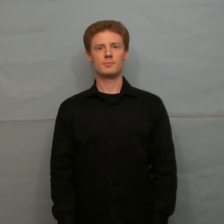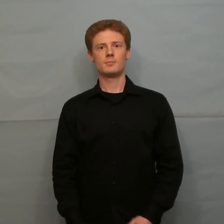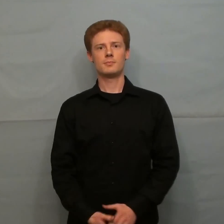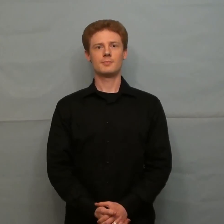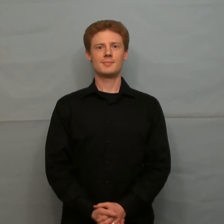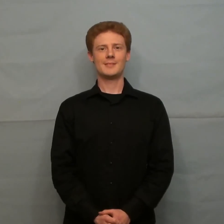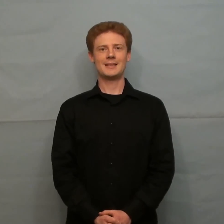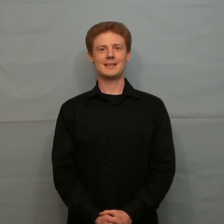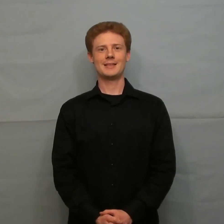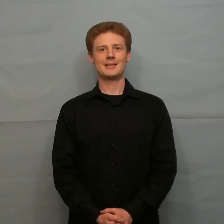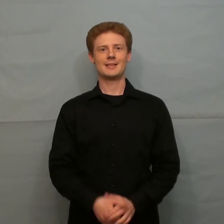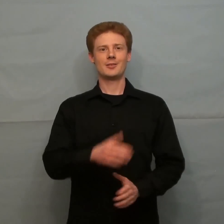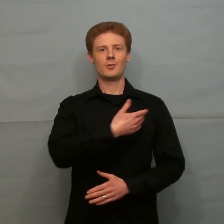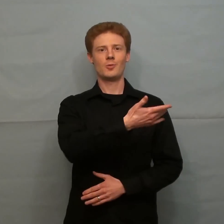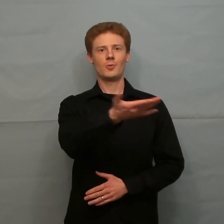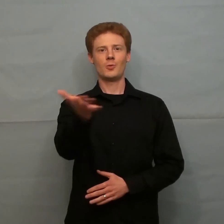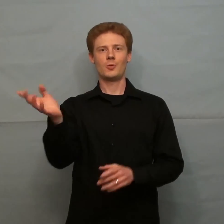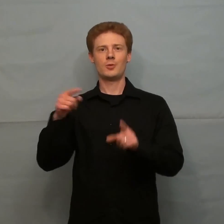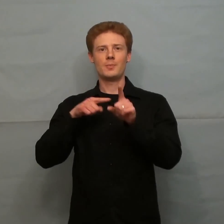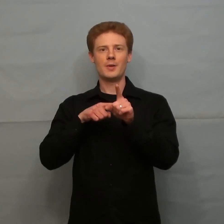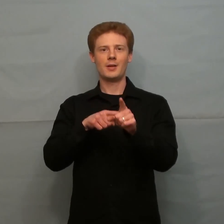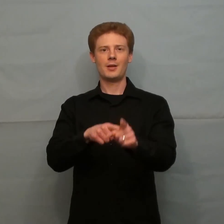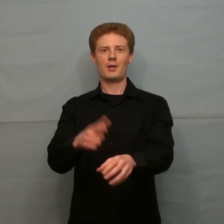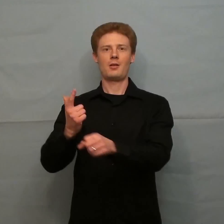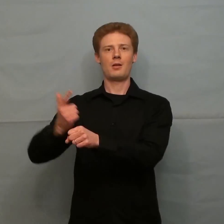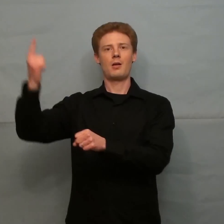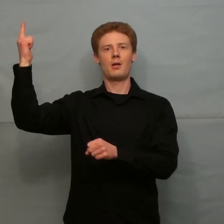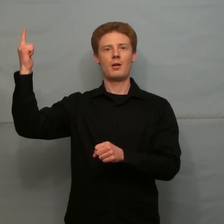English Auslan All who are poor in spirit, All depend God